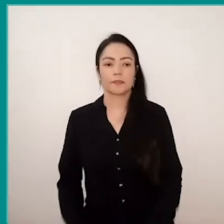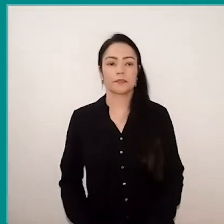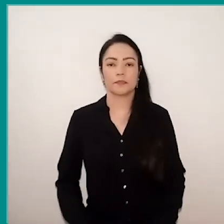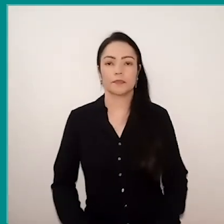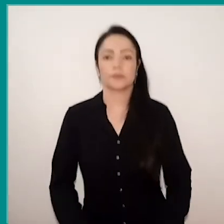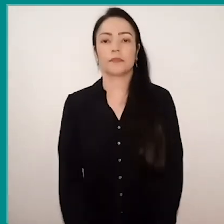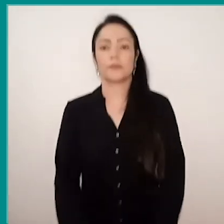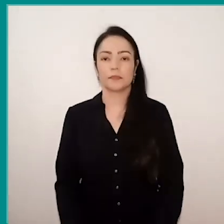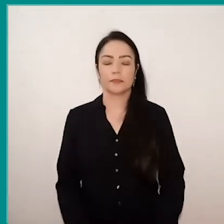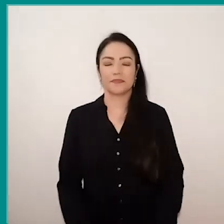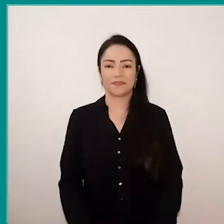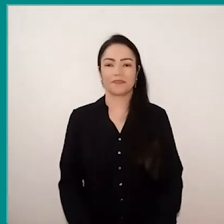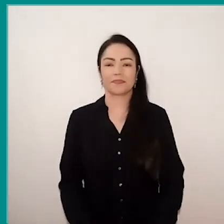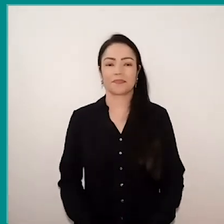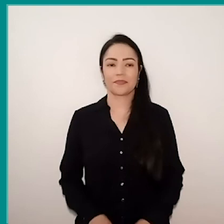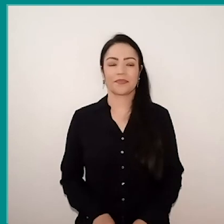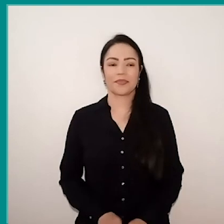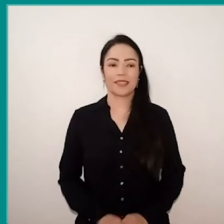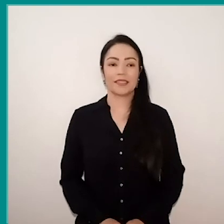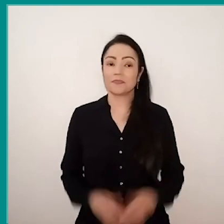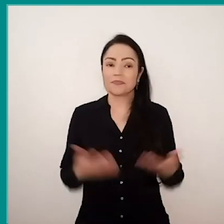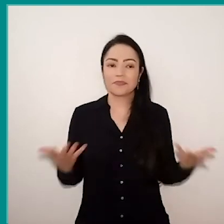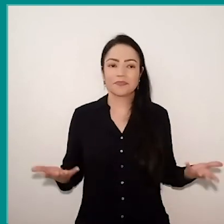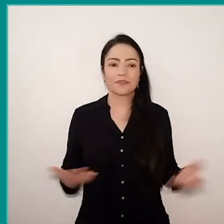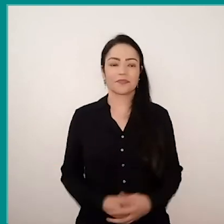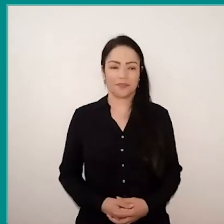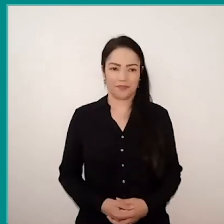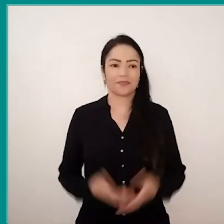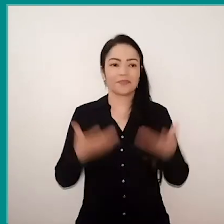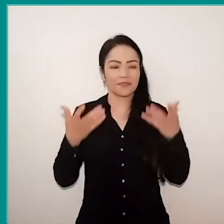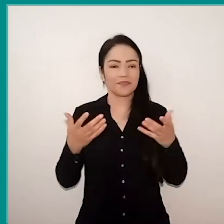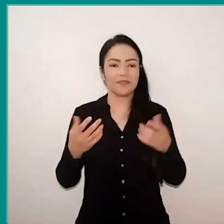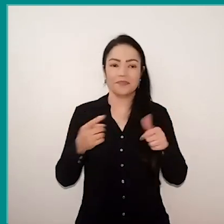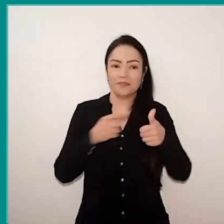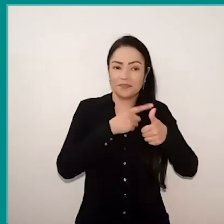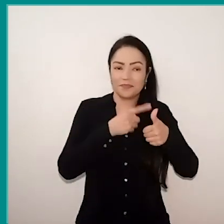Well, guys, I wanted to thank you first for the opportunity to be here,